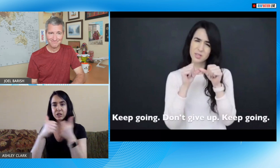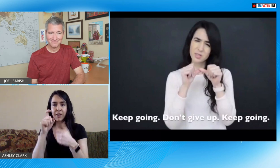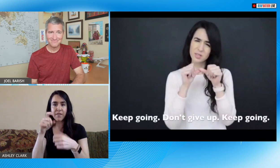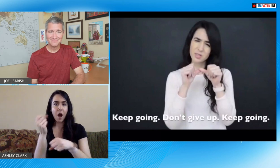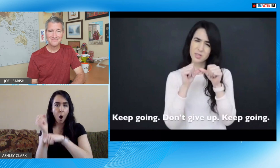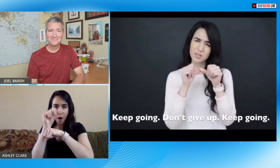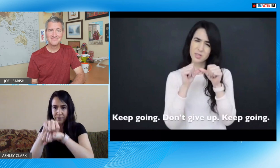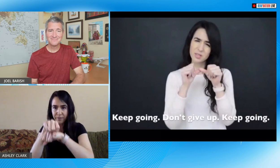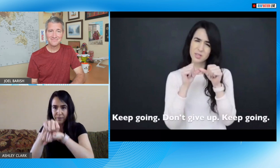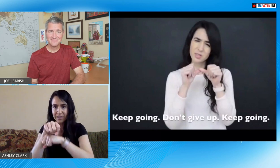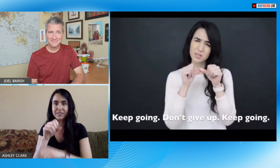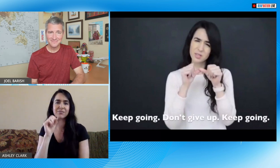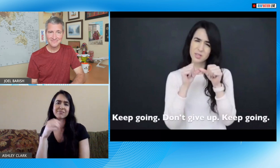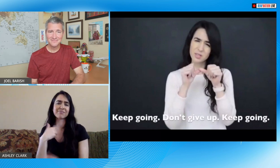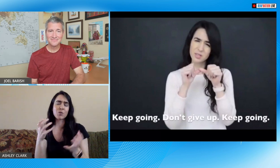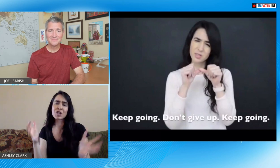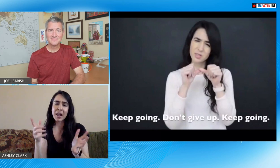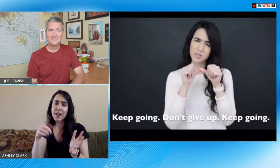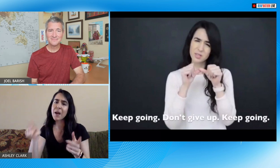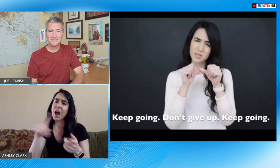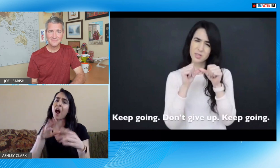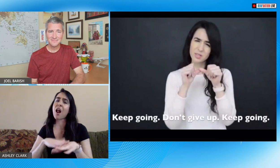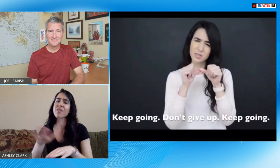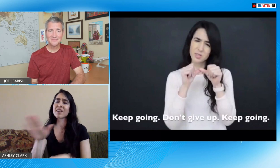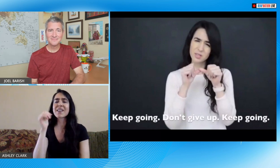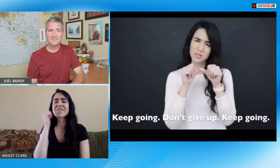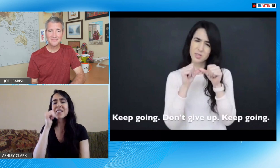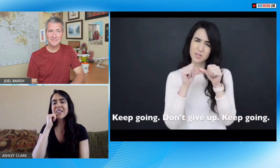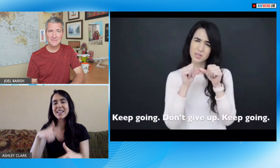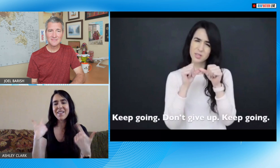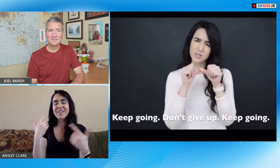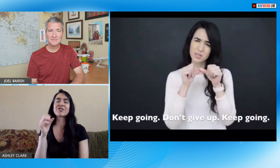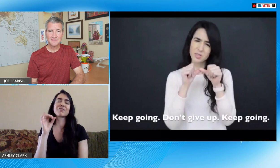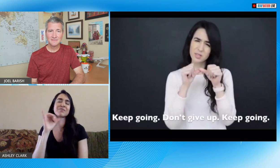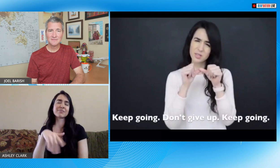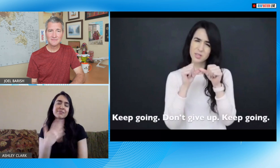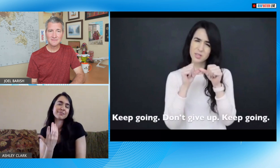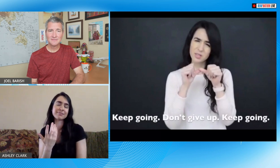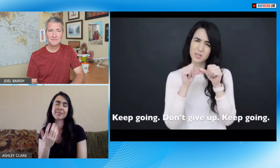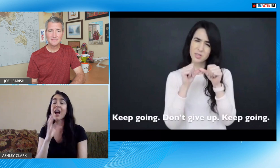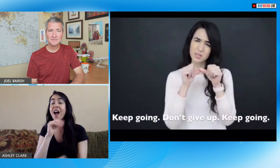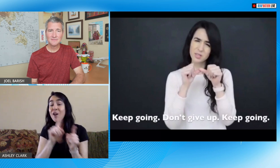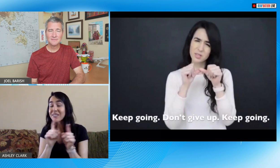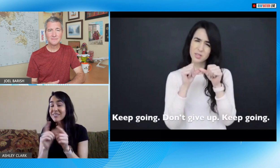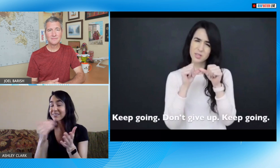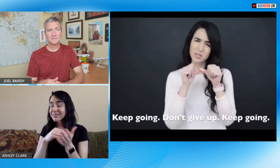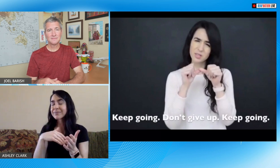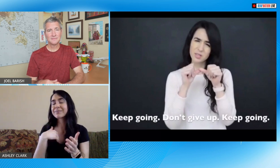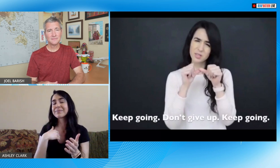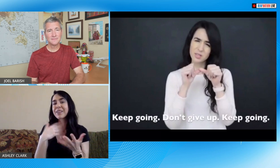challenges that need to be overcome so I use my platform to just encourage others